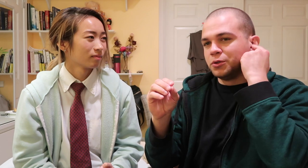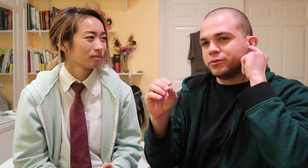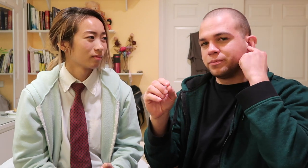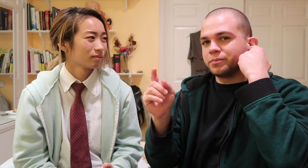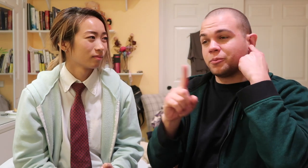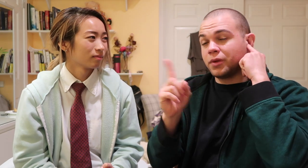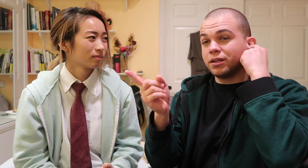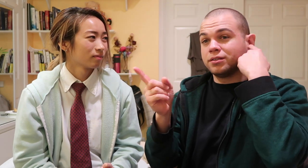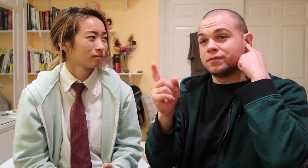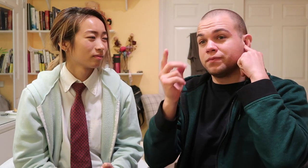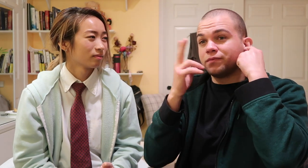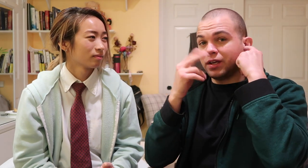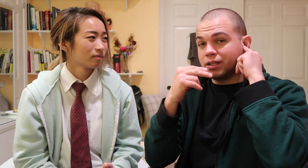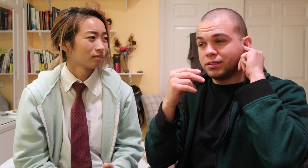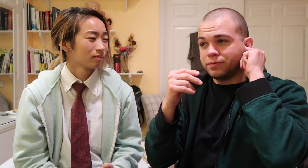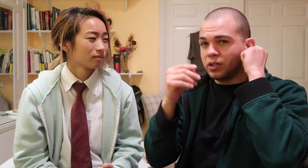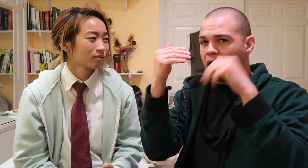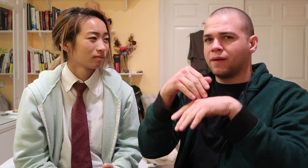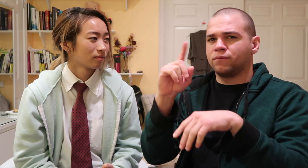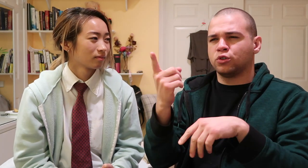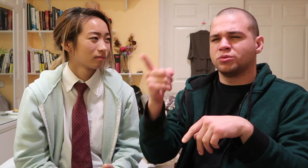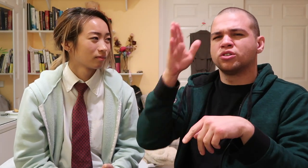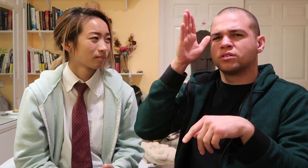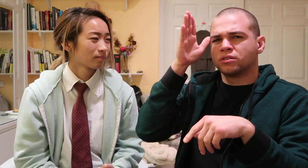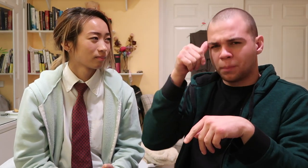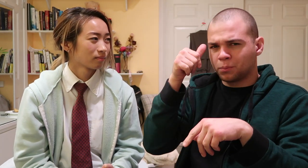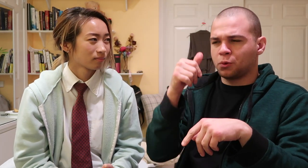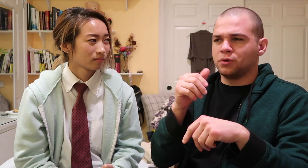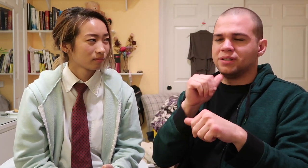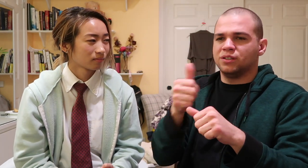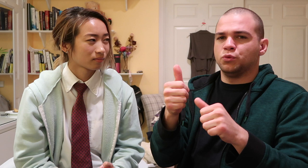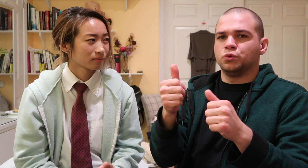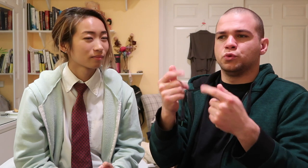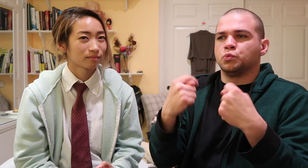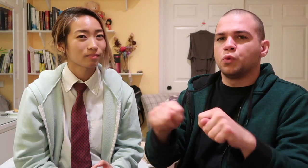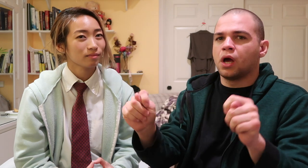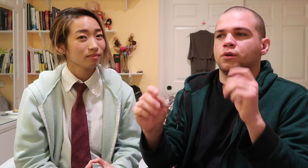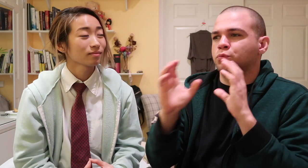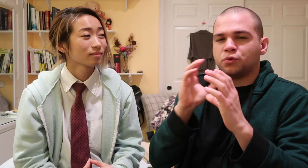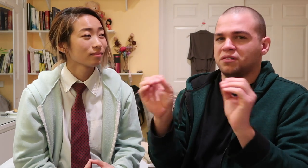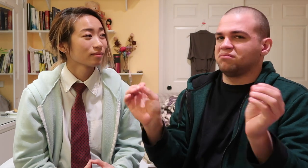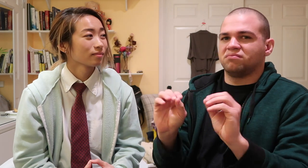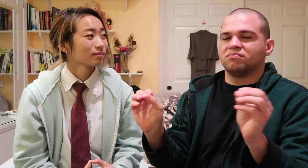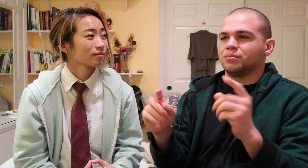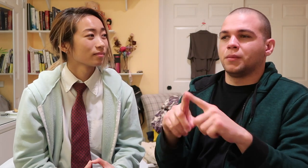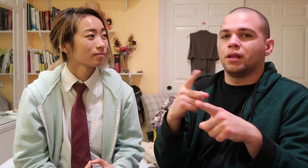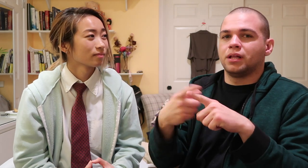so it's funny that at first he was stubborn he wouldn't try to communicate